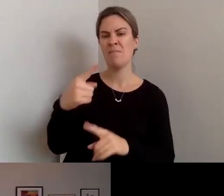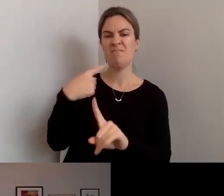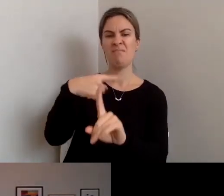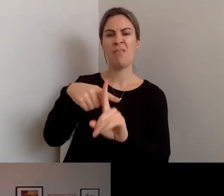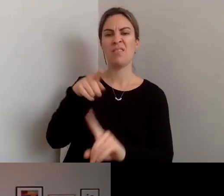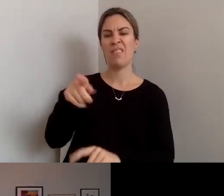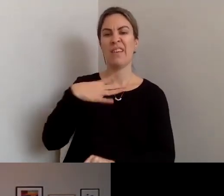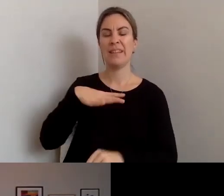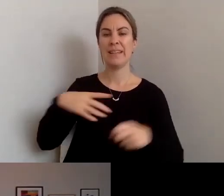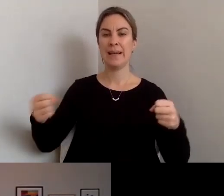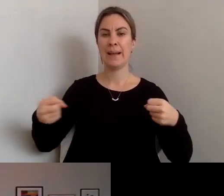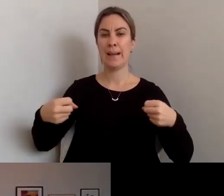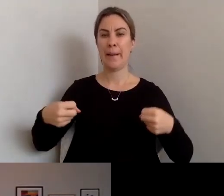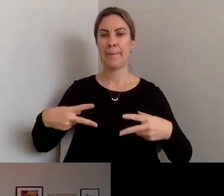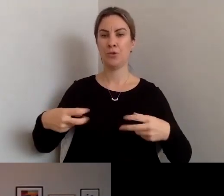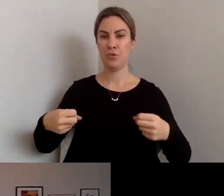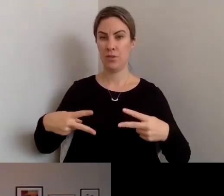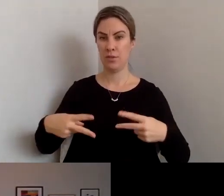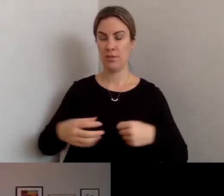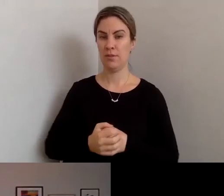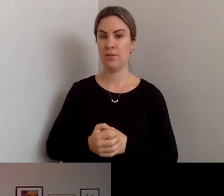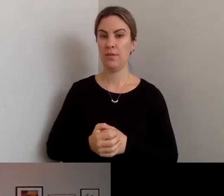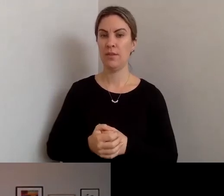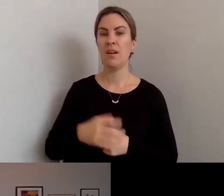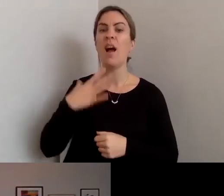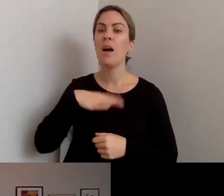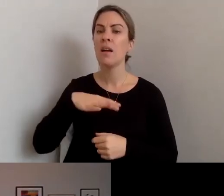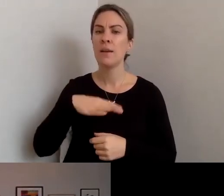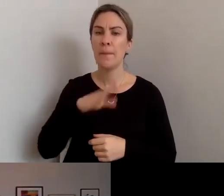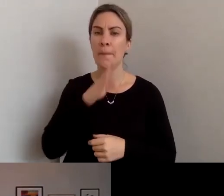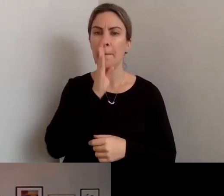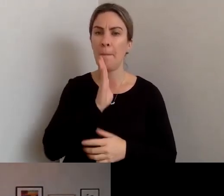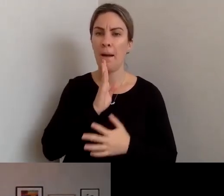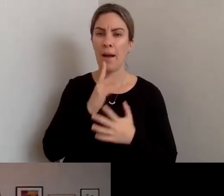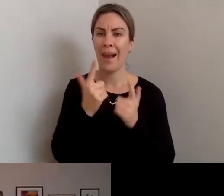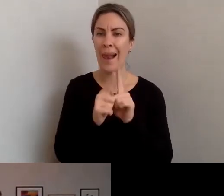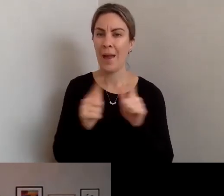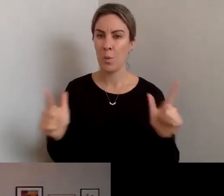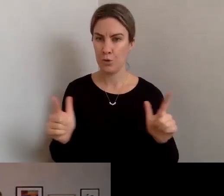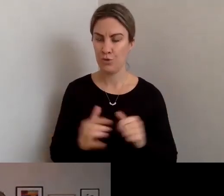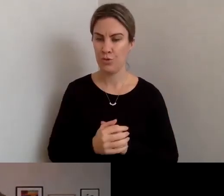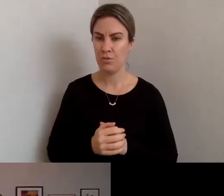captioning, and they need plain language. And I think it's about,